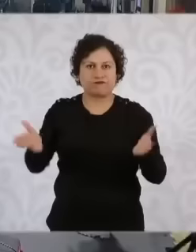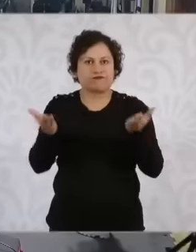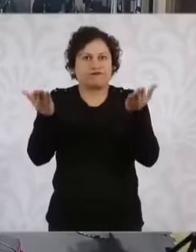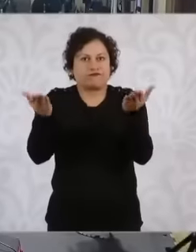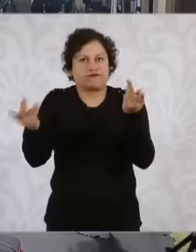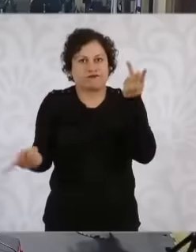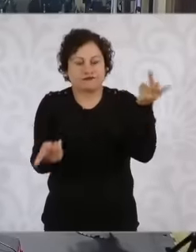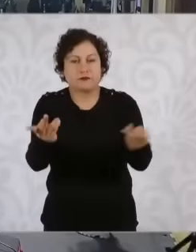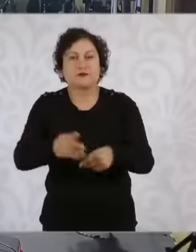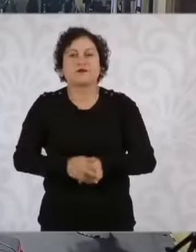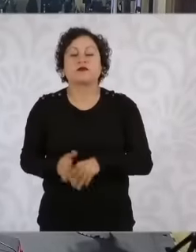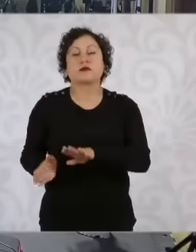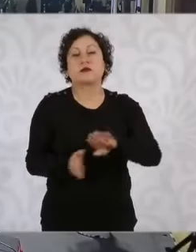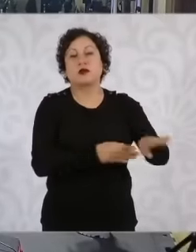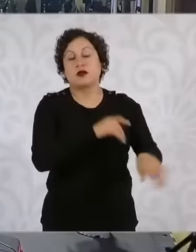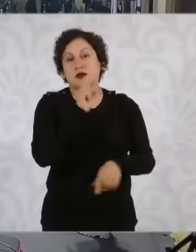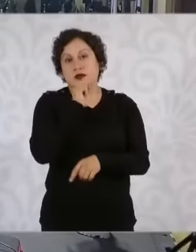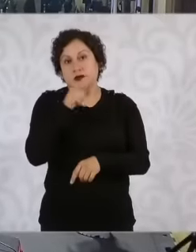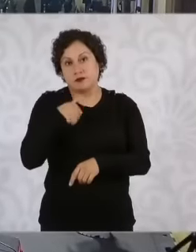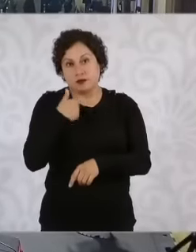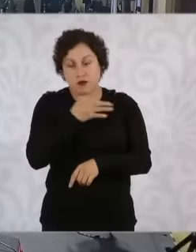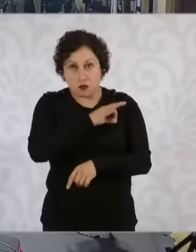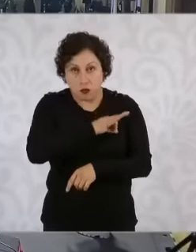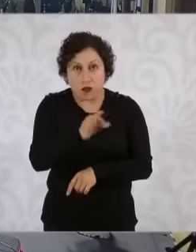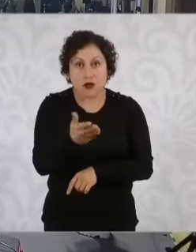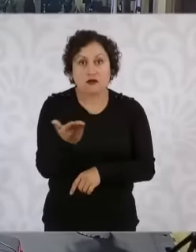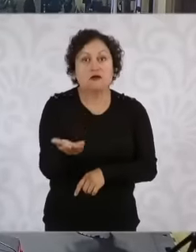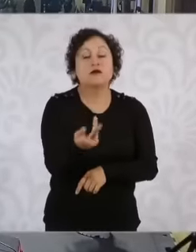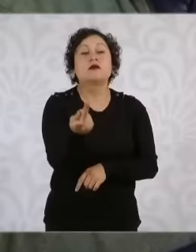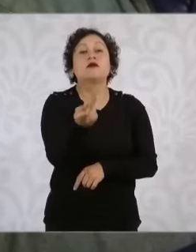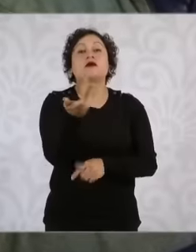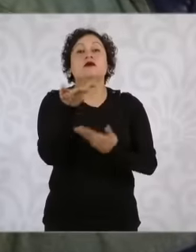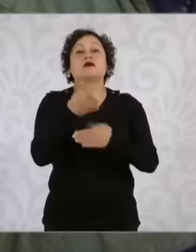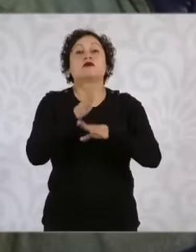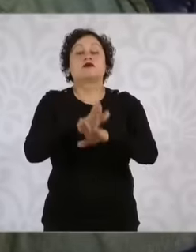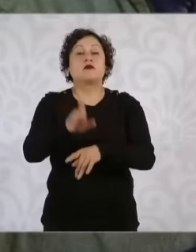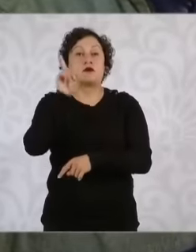death of Ifigenia Martínez this end of week because days before I had given her